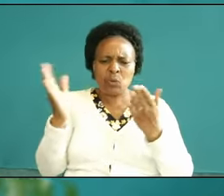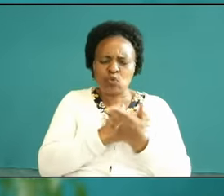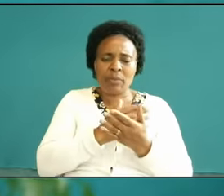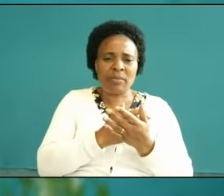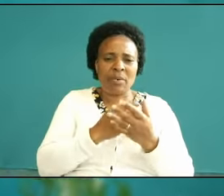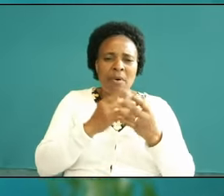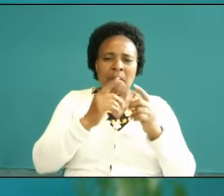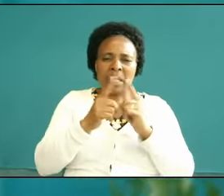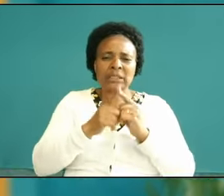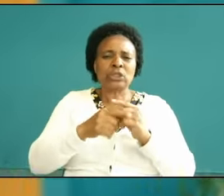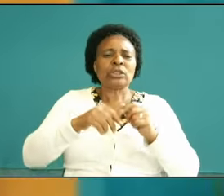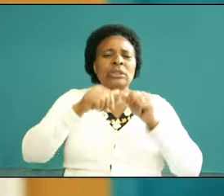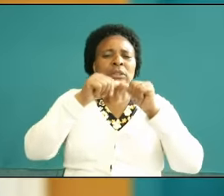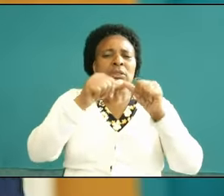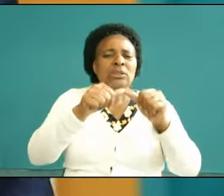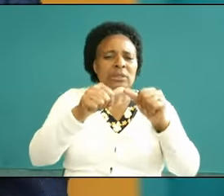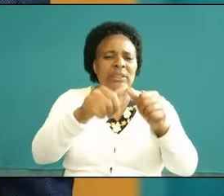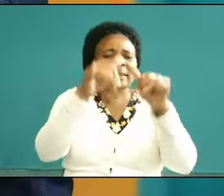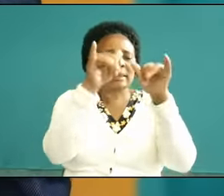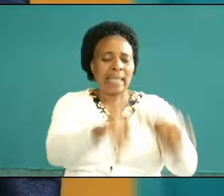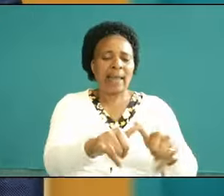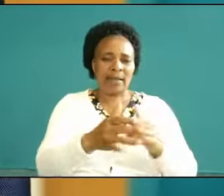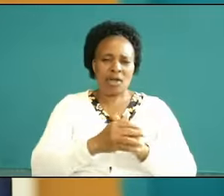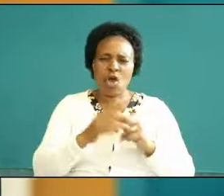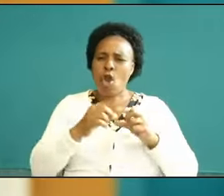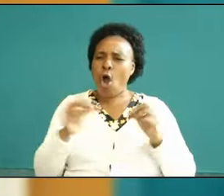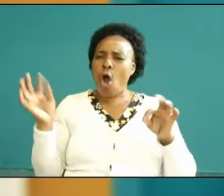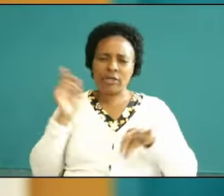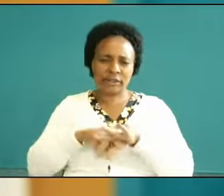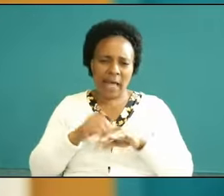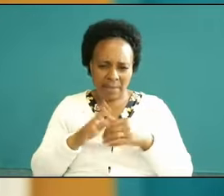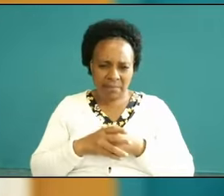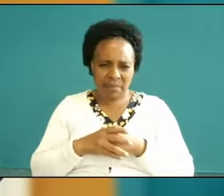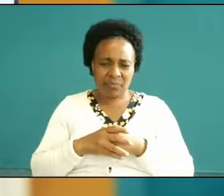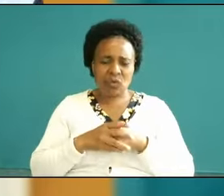our job we are praying for job to come you know to many of us we are using prayer as a